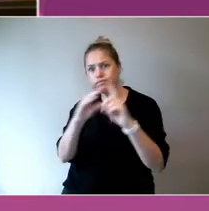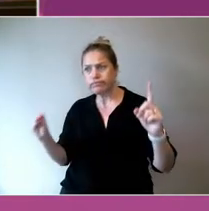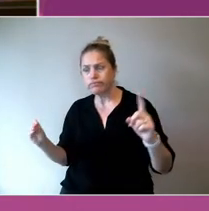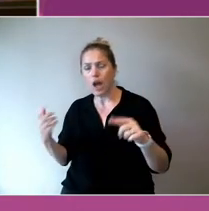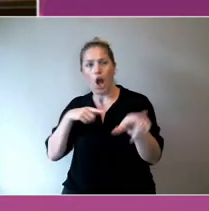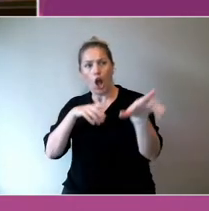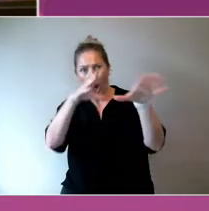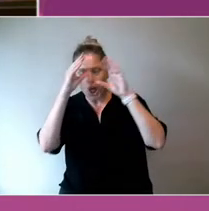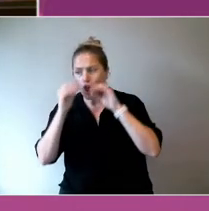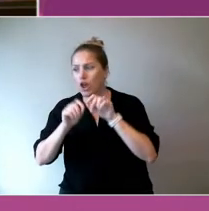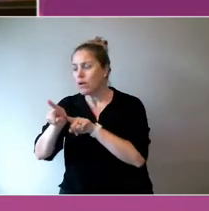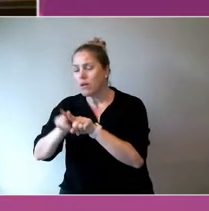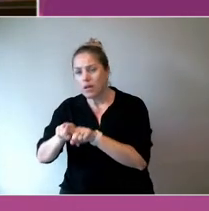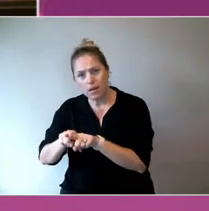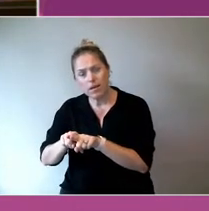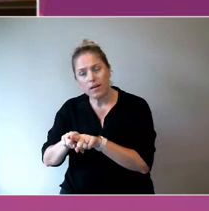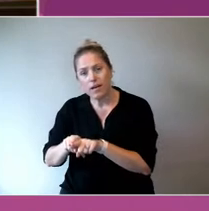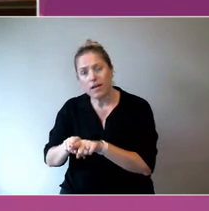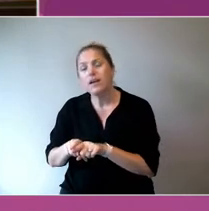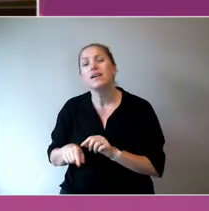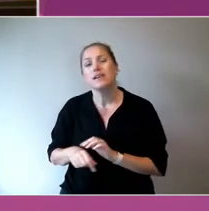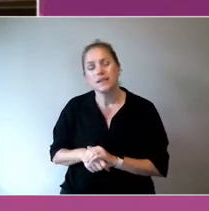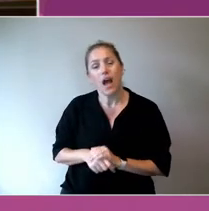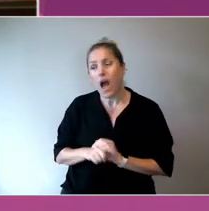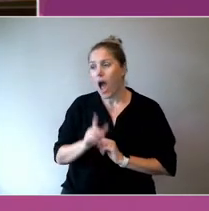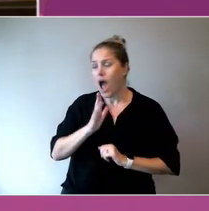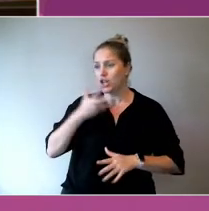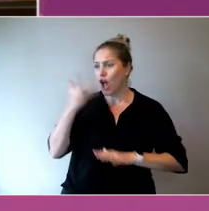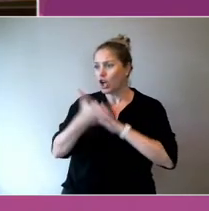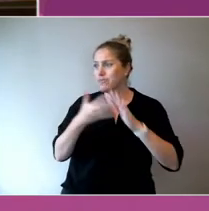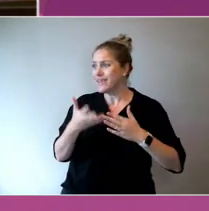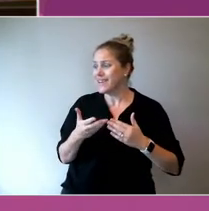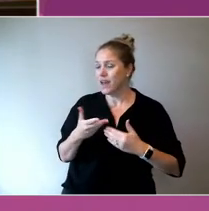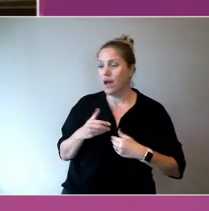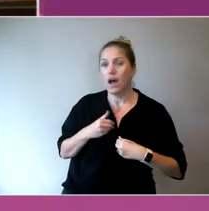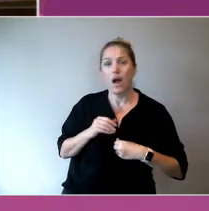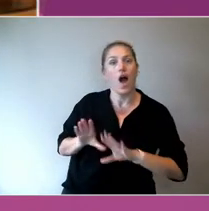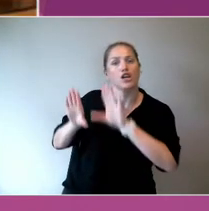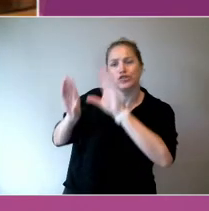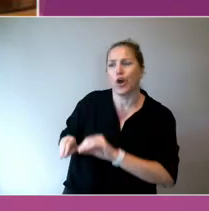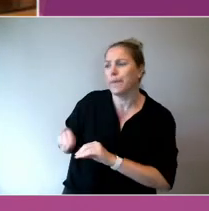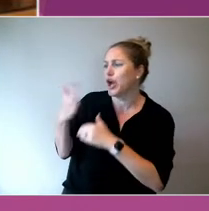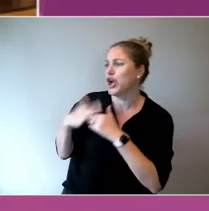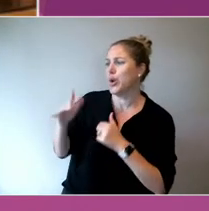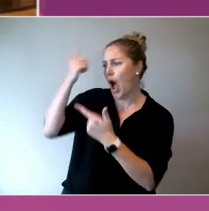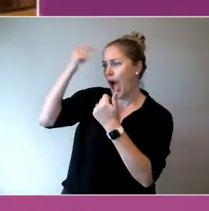But it's always not stifling new ideas that have never been seen anywhere else.